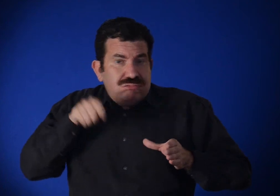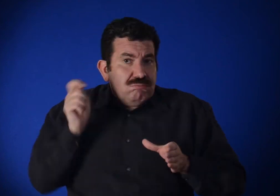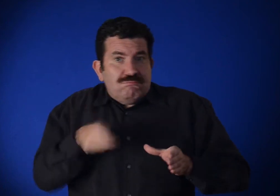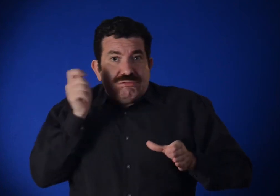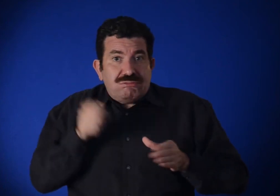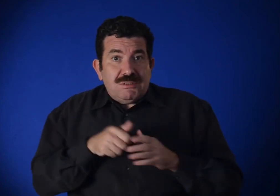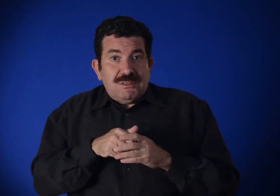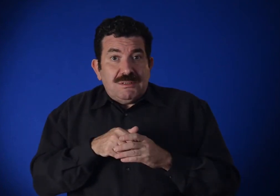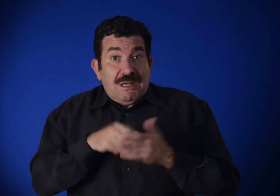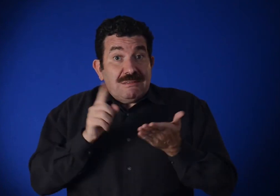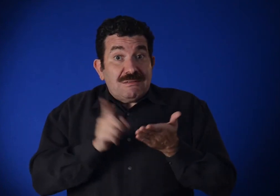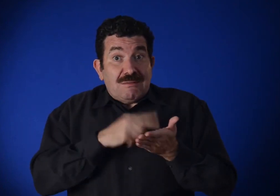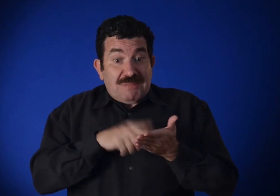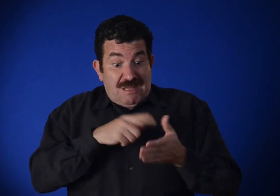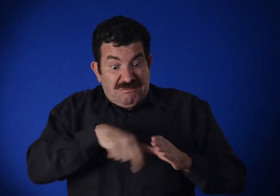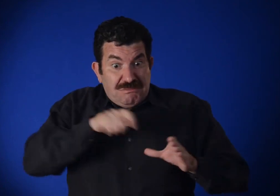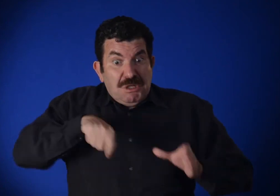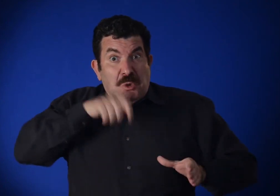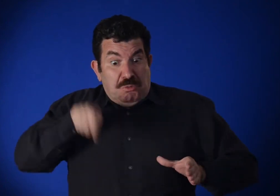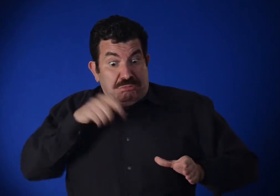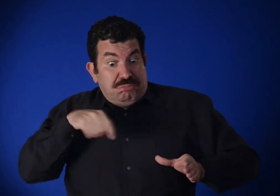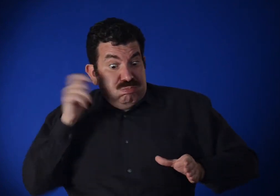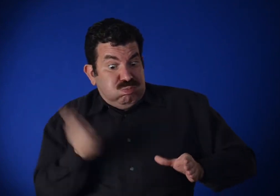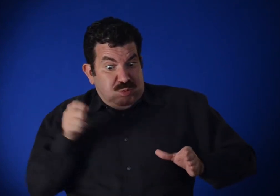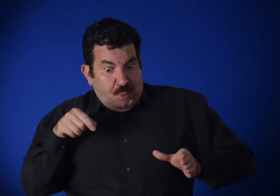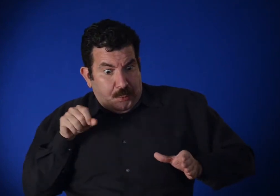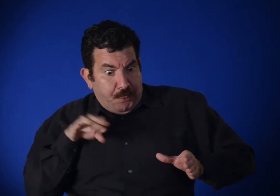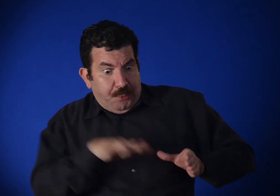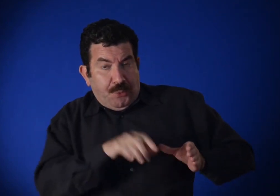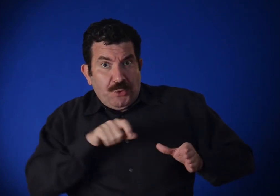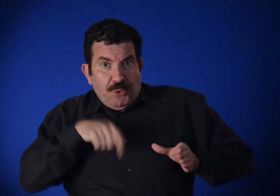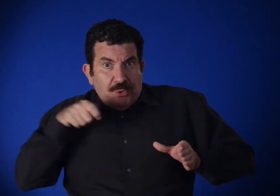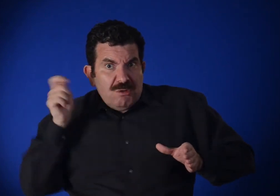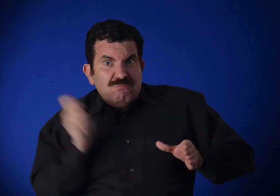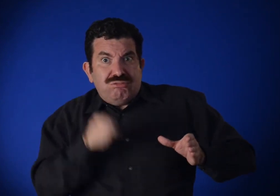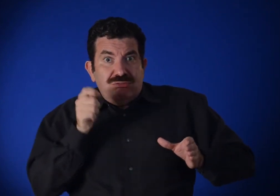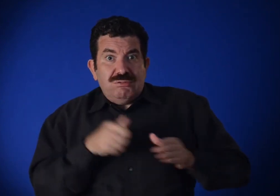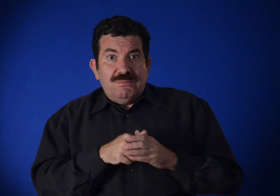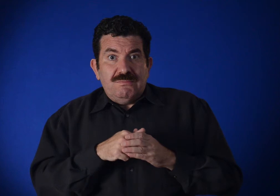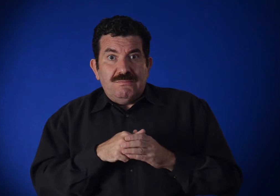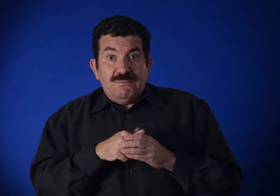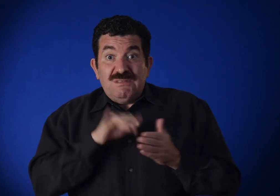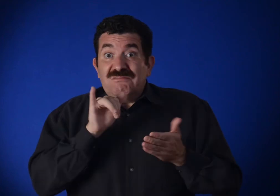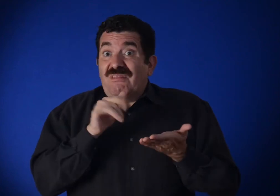sometimes with really big gestures.